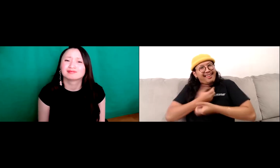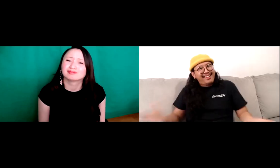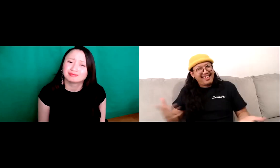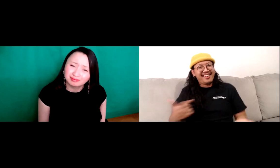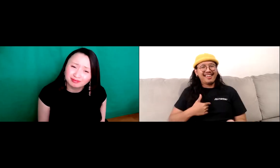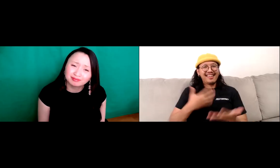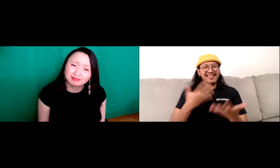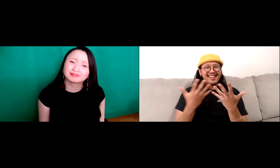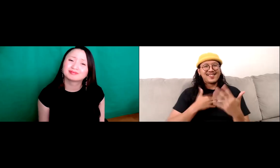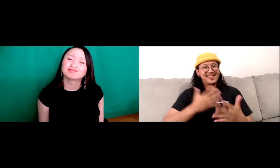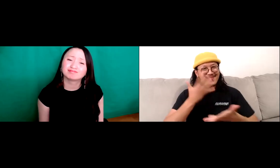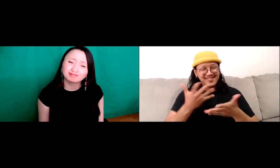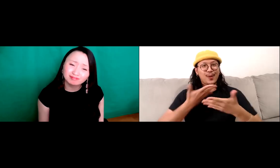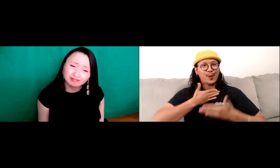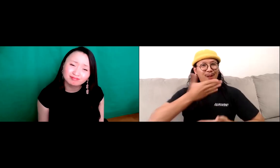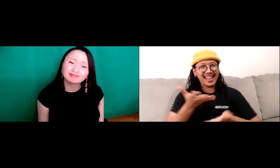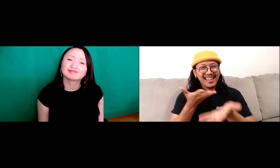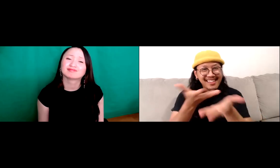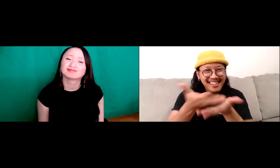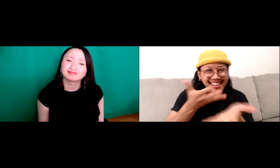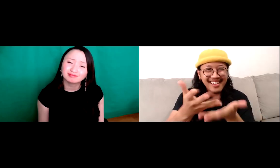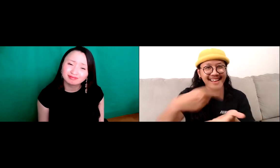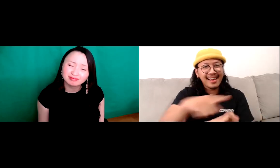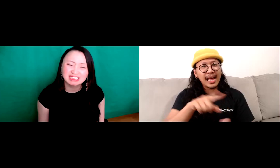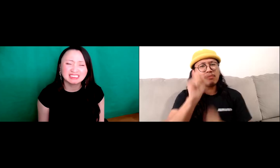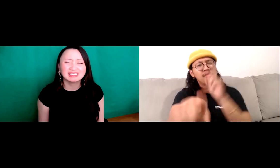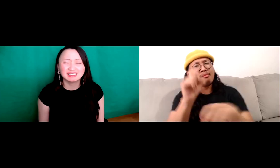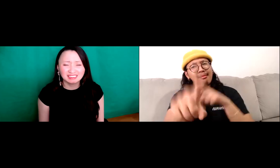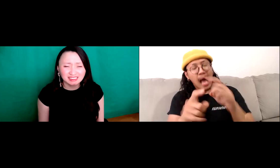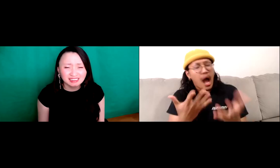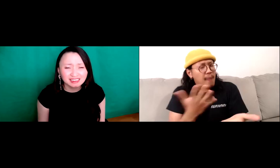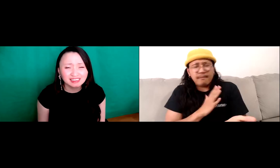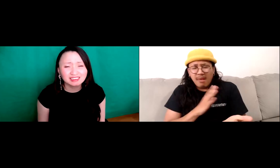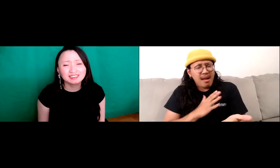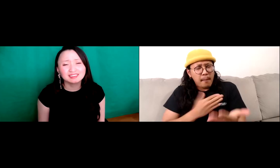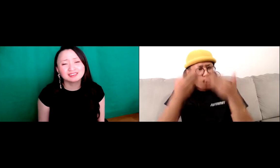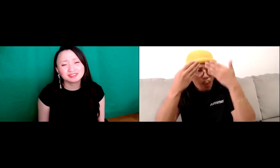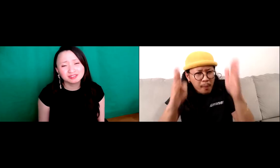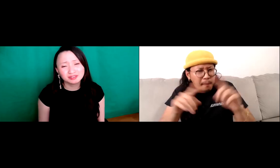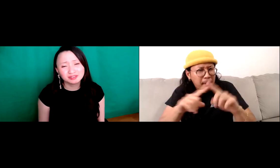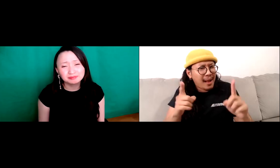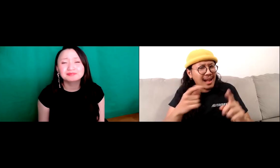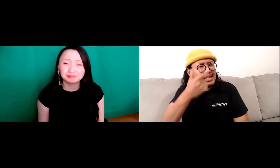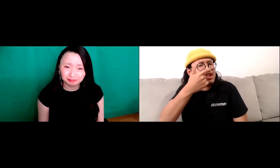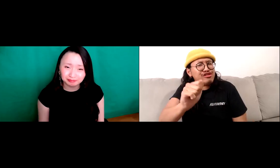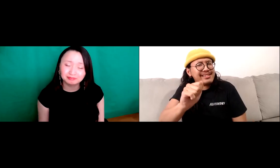line, they didn't ask me anything about performance or anything like that. They asked me, these very personal questions so just word appropriate, I was exhausted